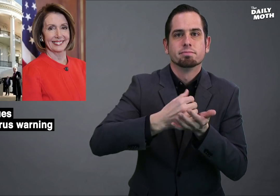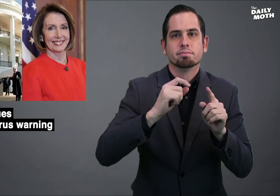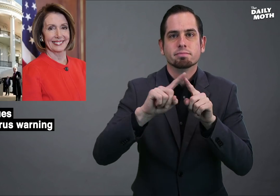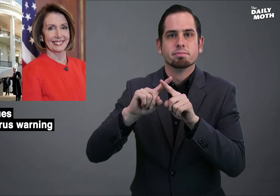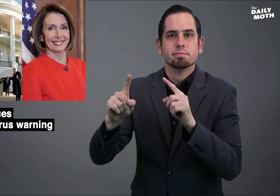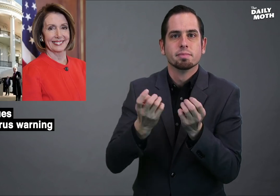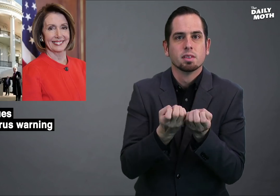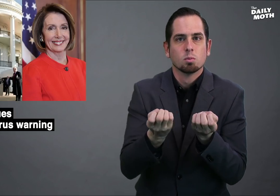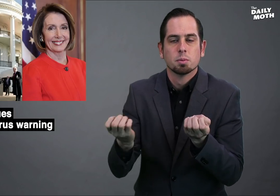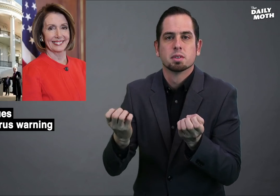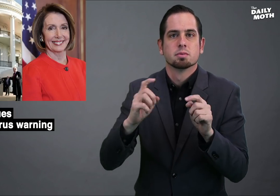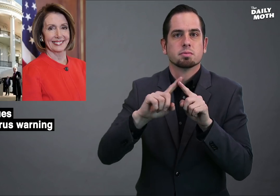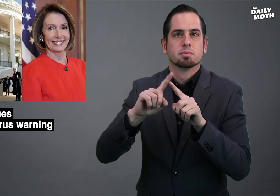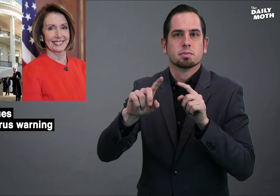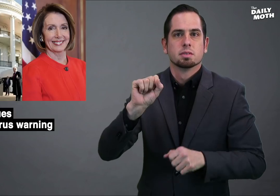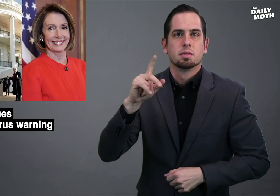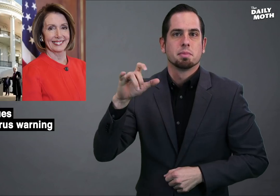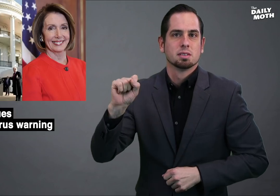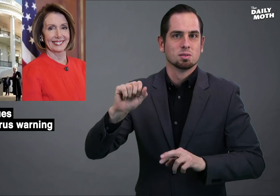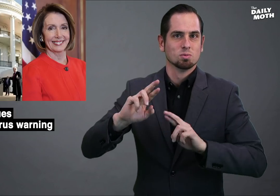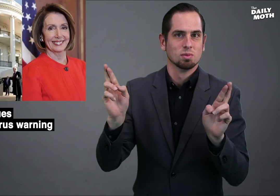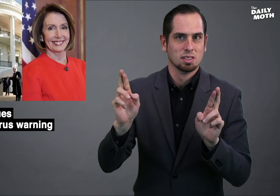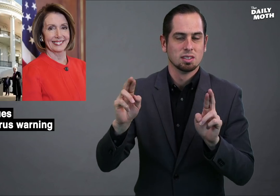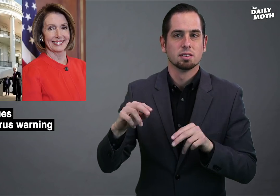equipment and supplies.